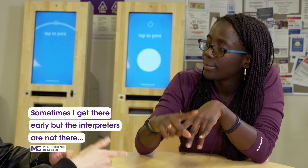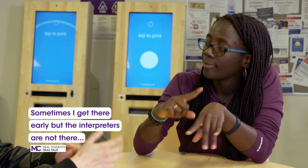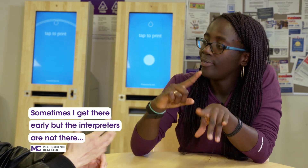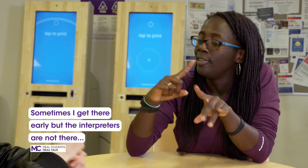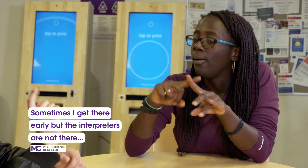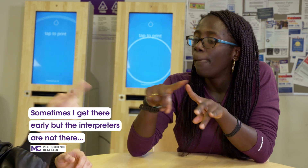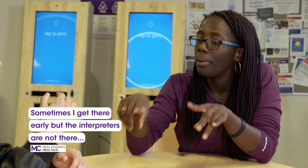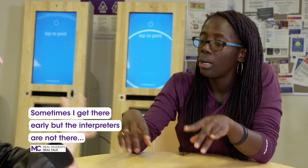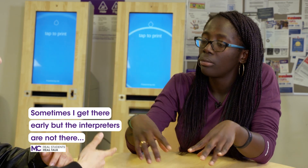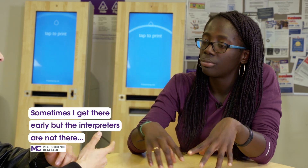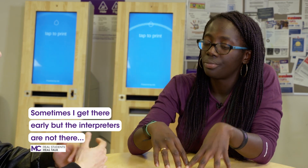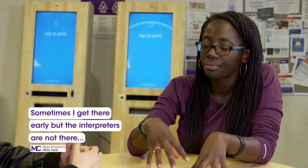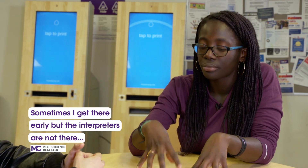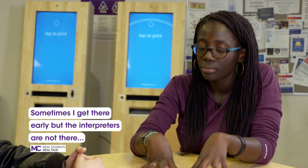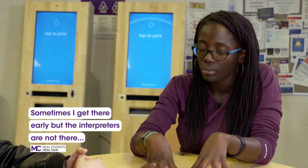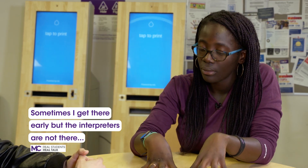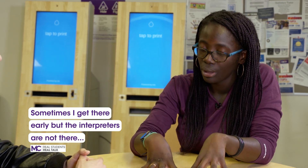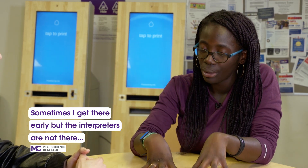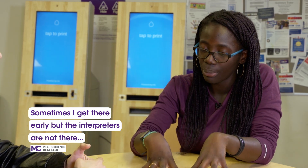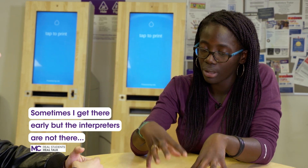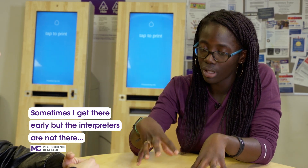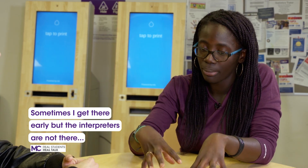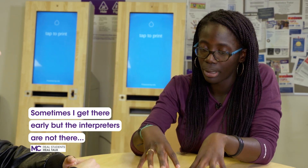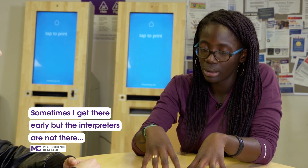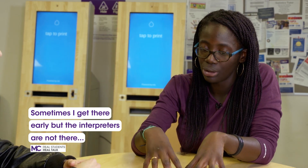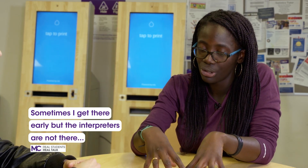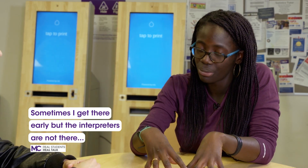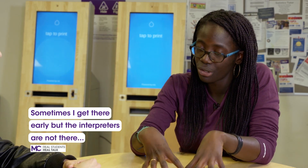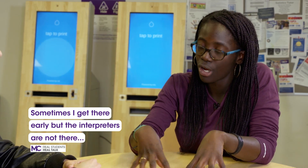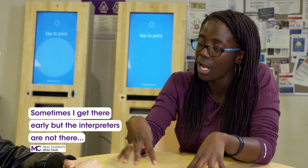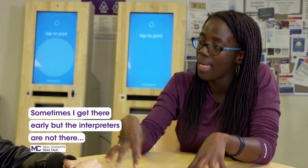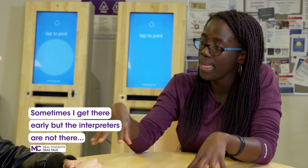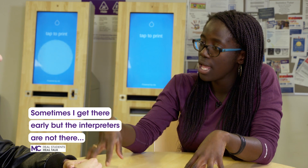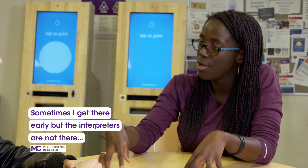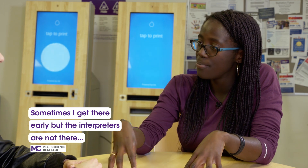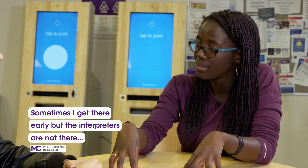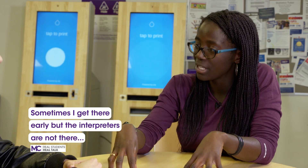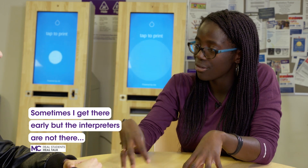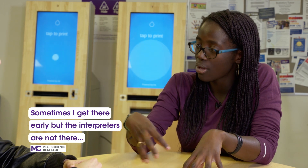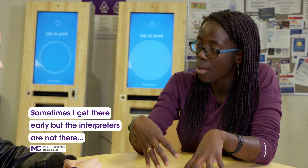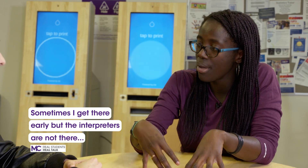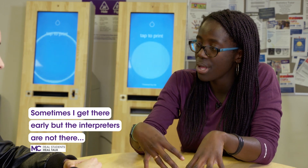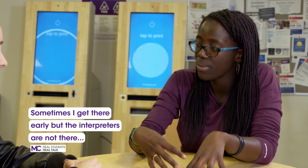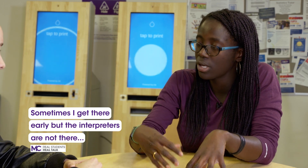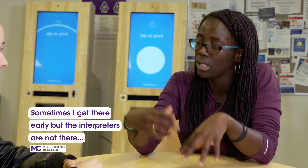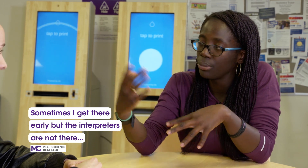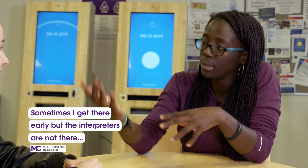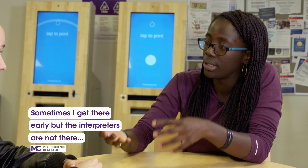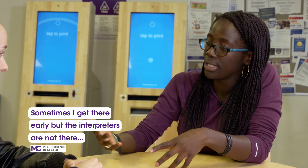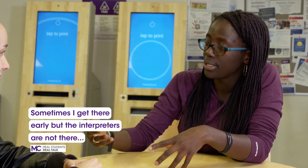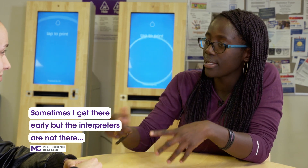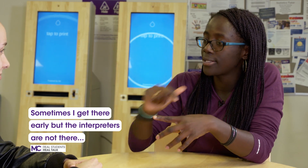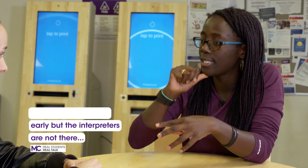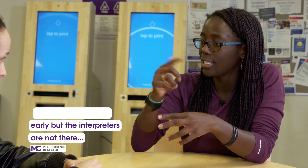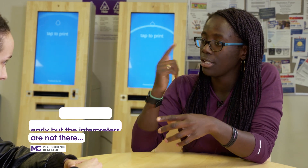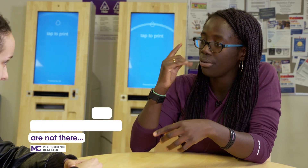but but but interpret are not there because they didn't